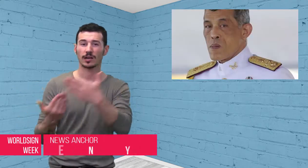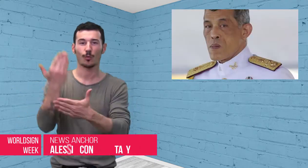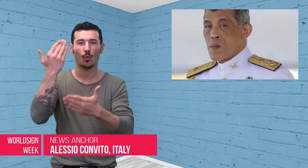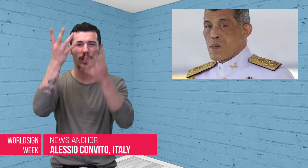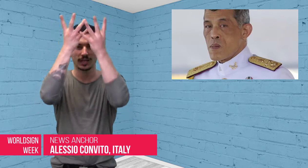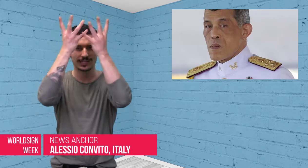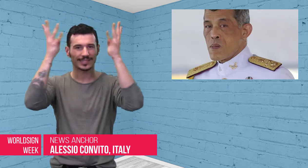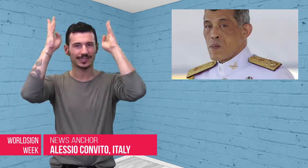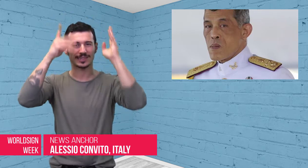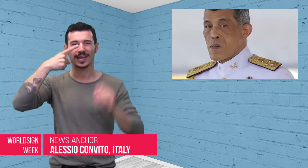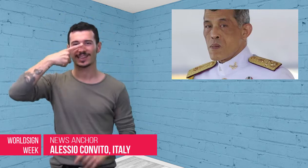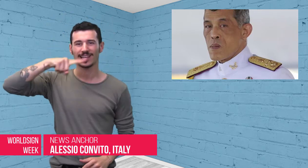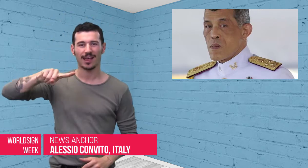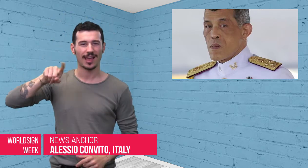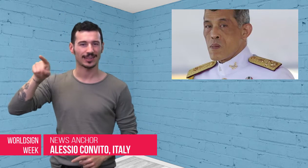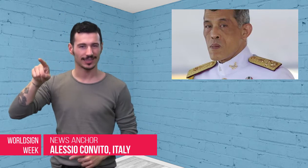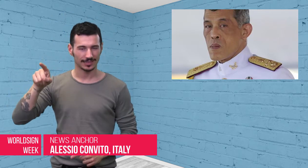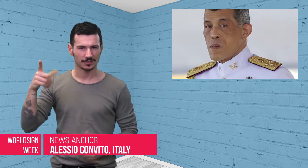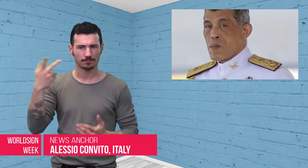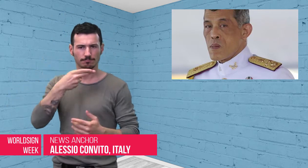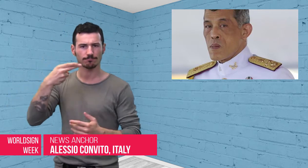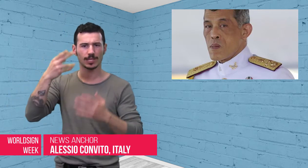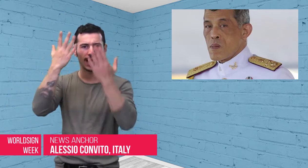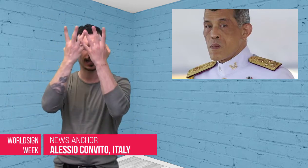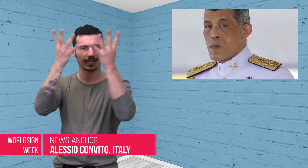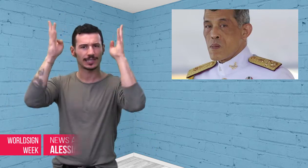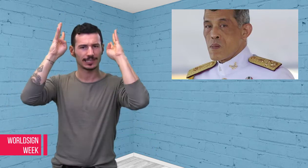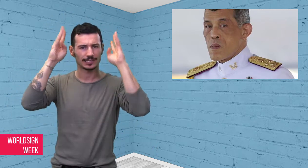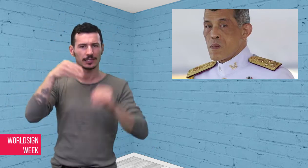Alessio: The new king of Thailand, King